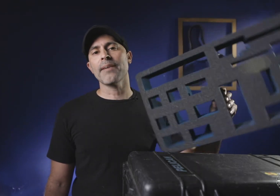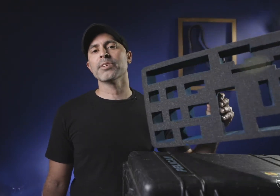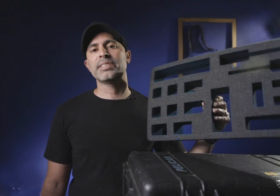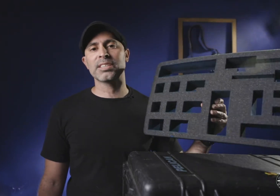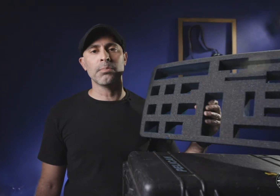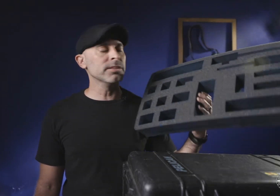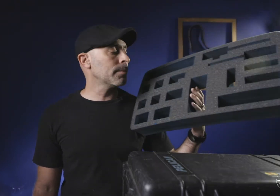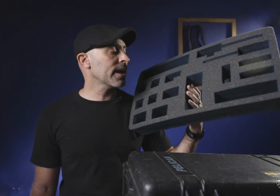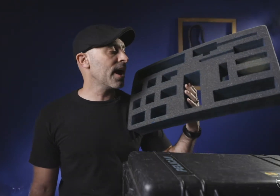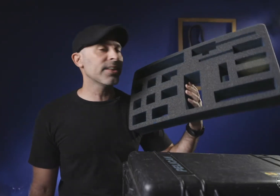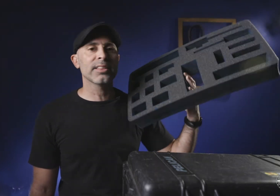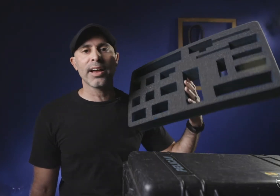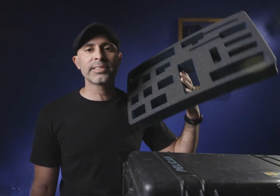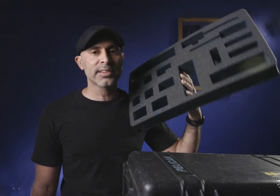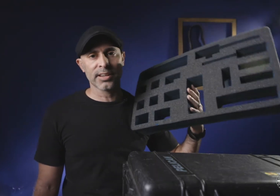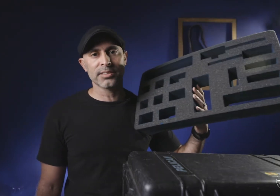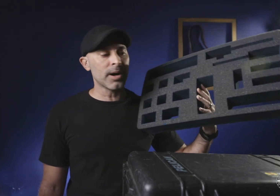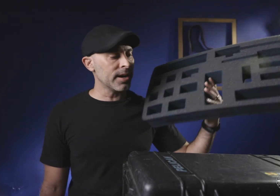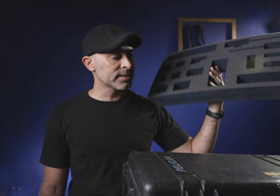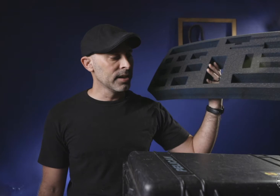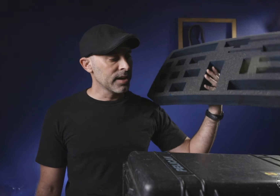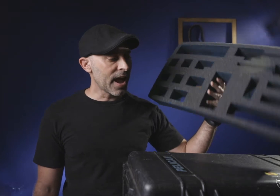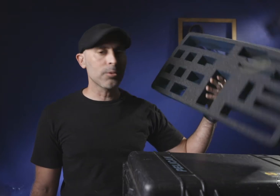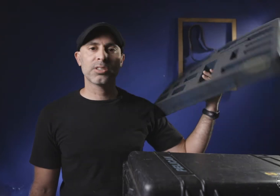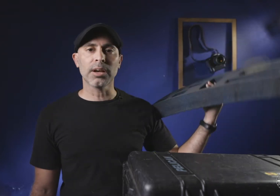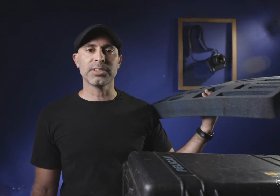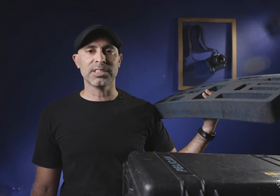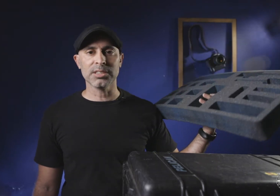every six months I'm a guy that likes to customize how his stuff sits in his